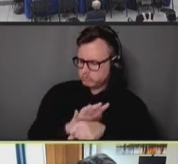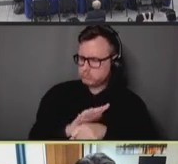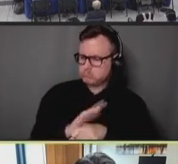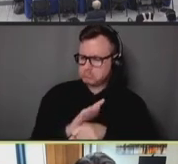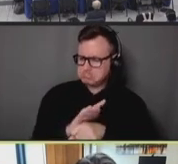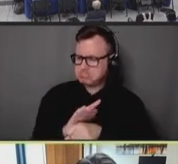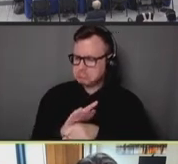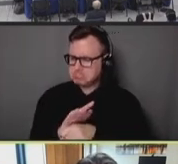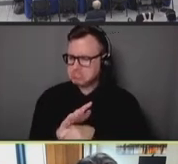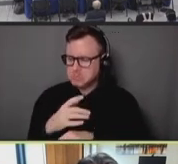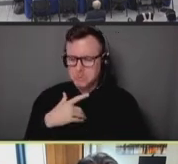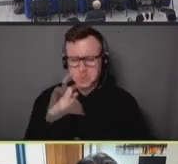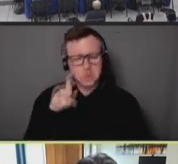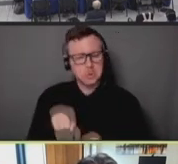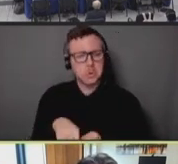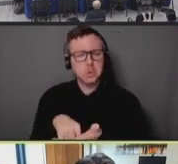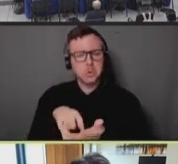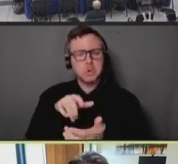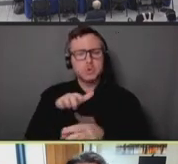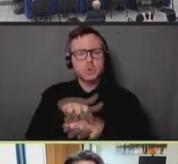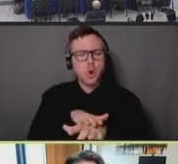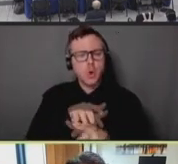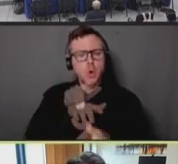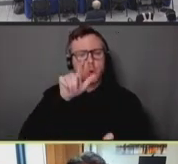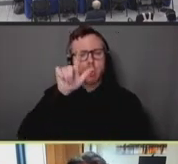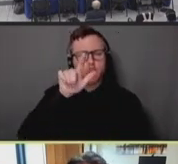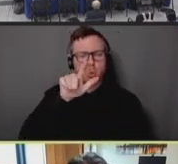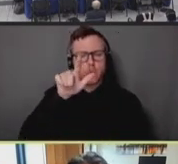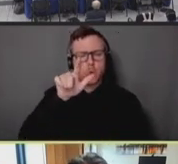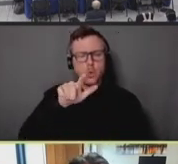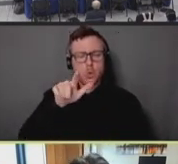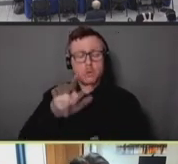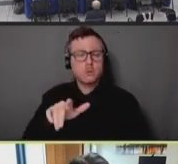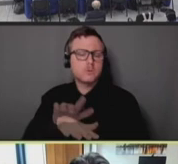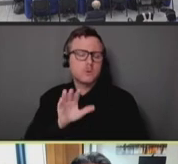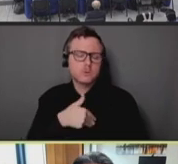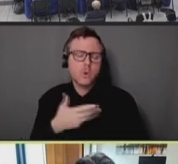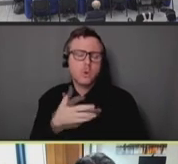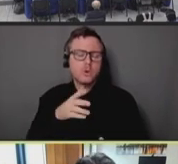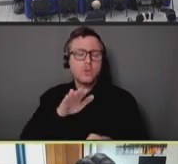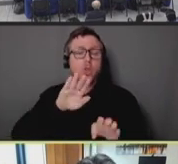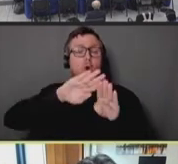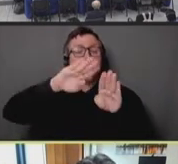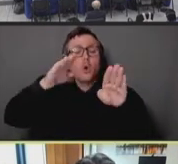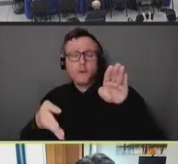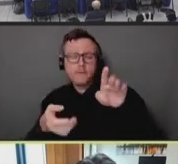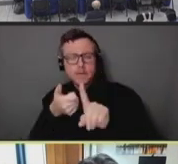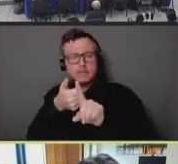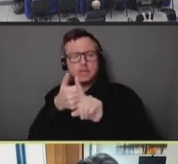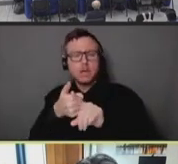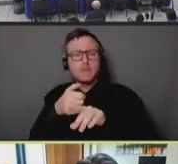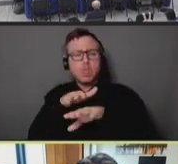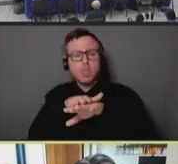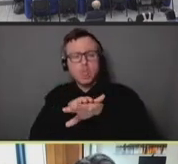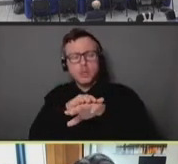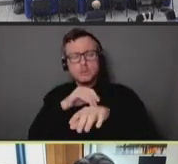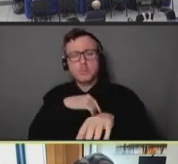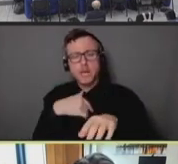slower rates of decline at -- the overall curve is obviously declining, but the rate of decline is slower in the outer boroughs.